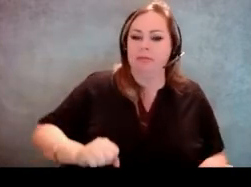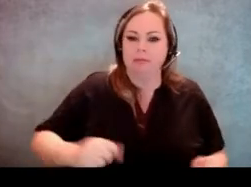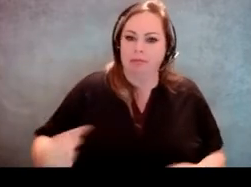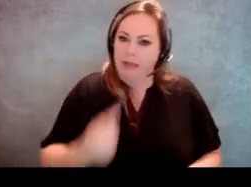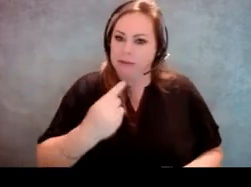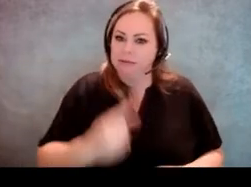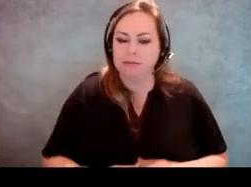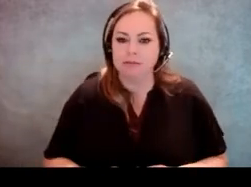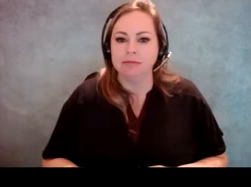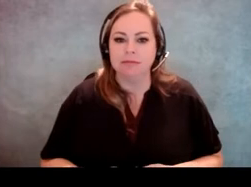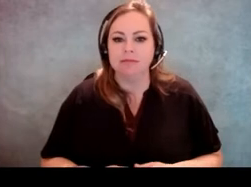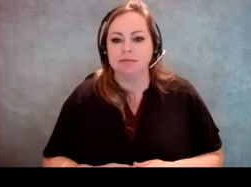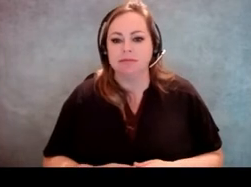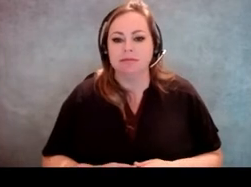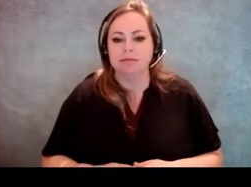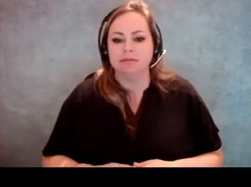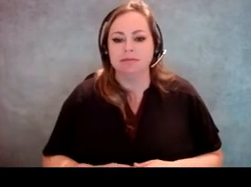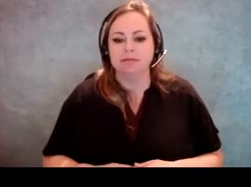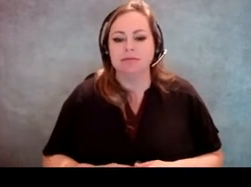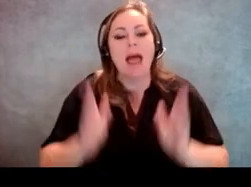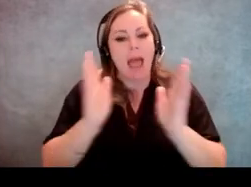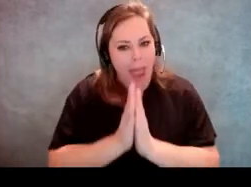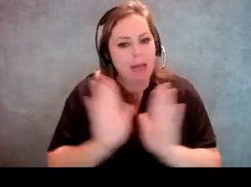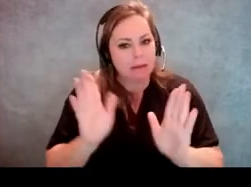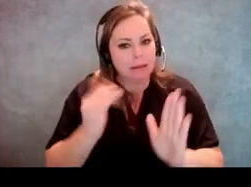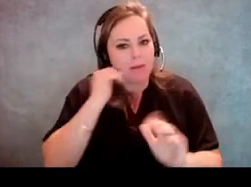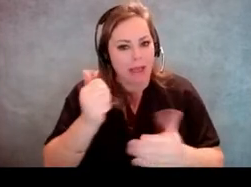So, you know, just ask if you can help.